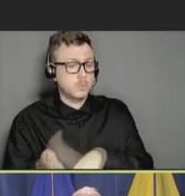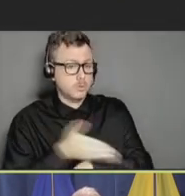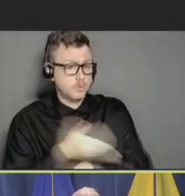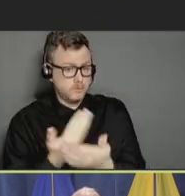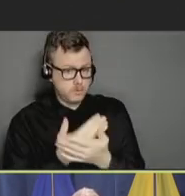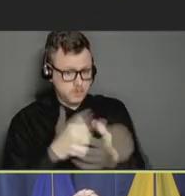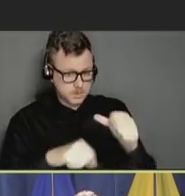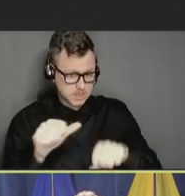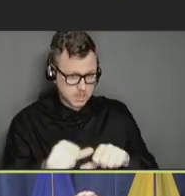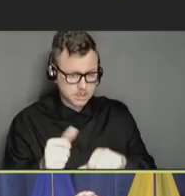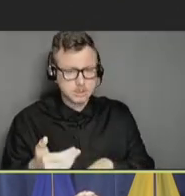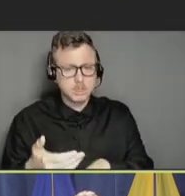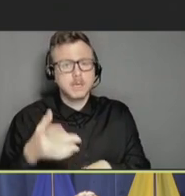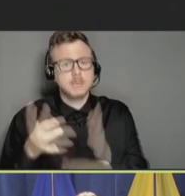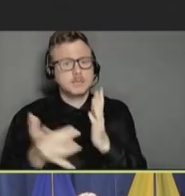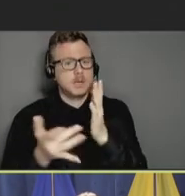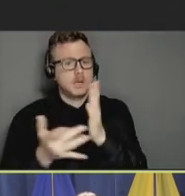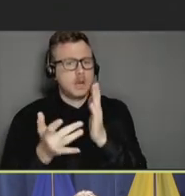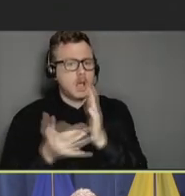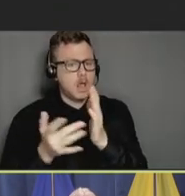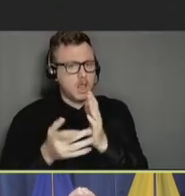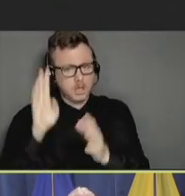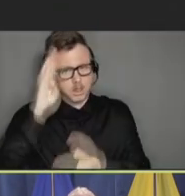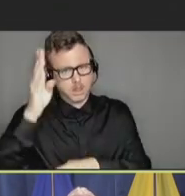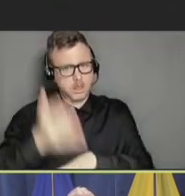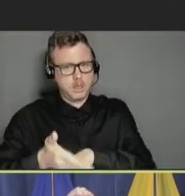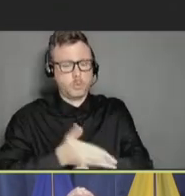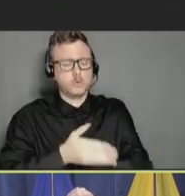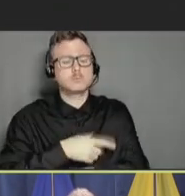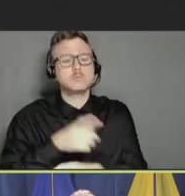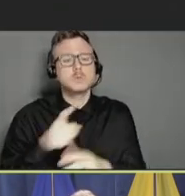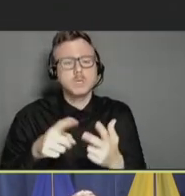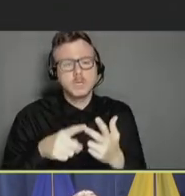and shifting public and partner expectations.